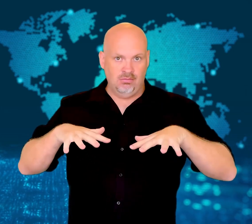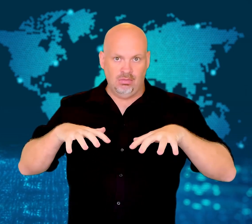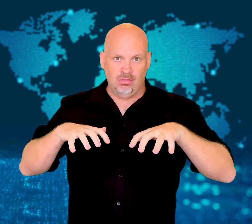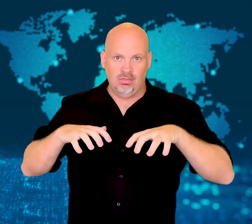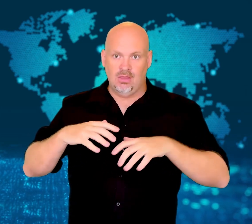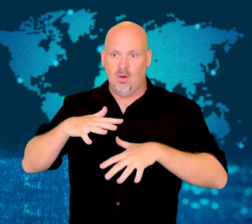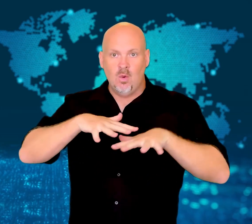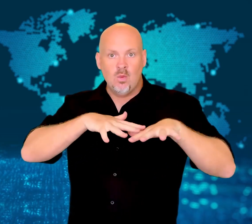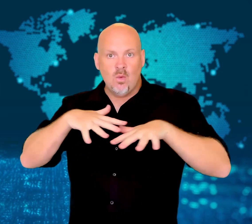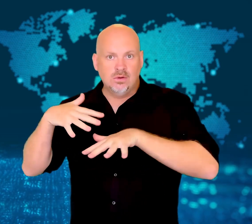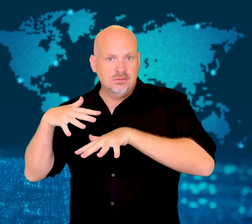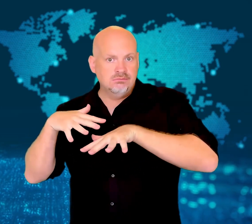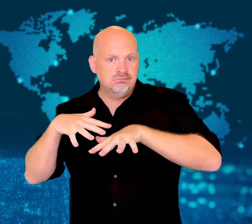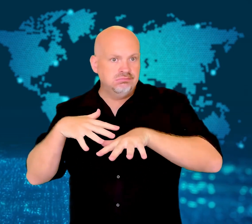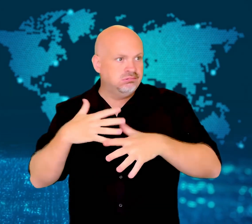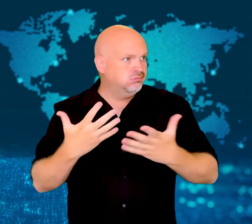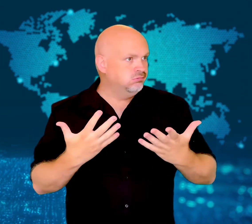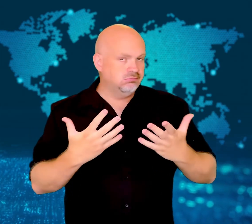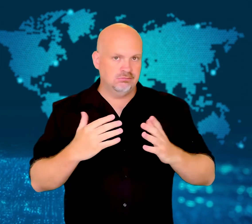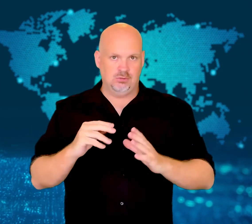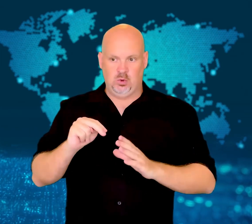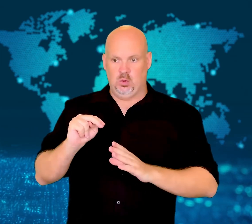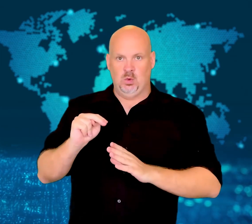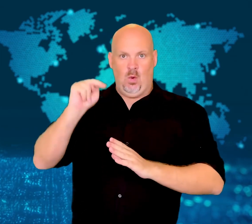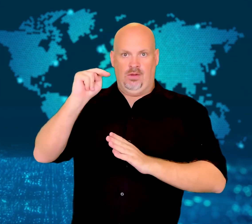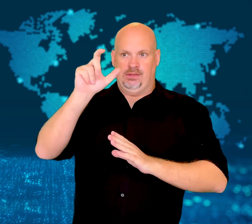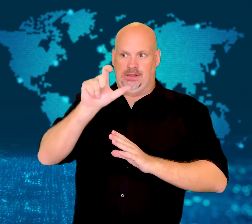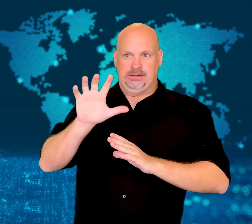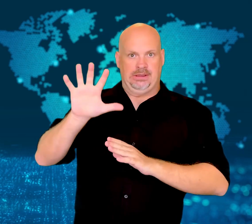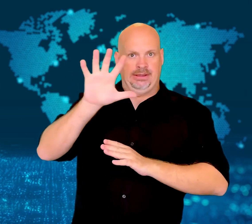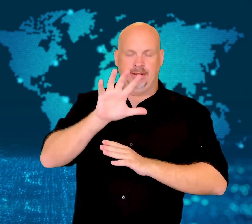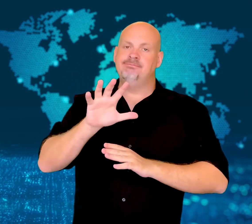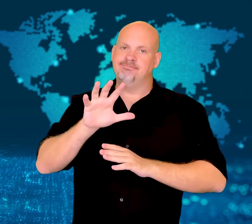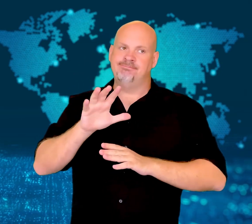in the north of the country.